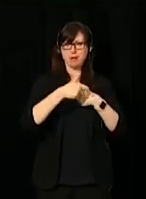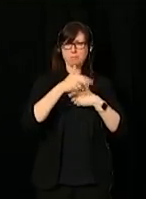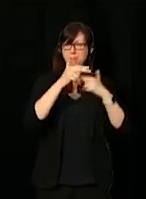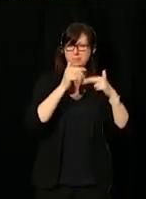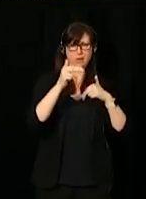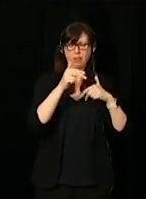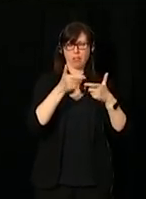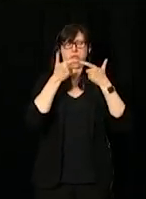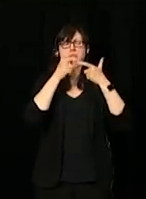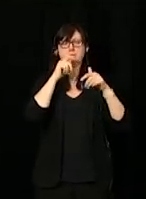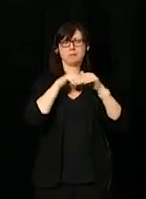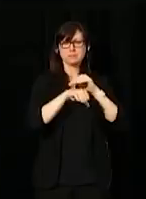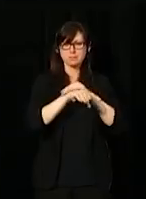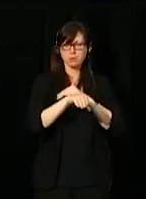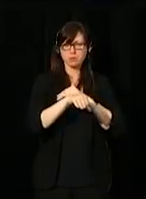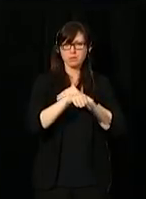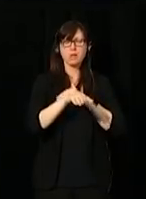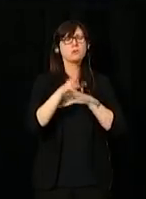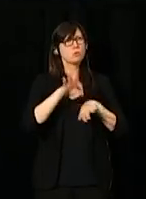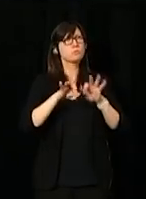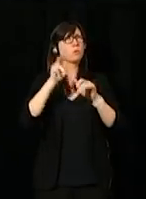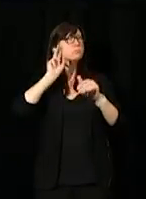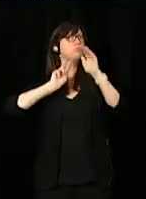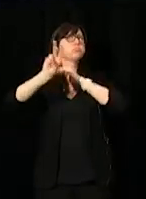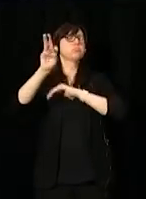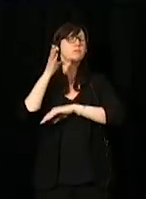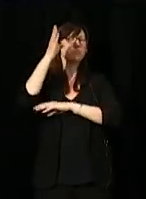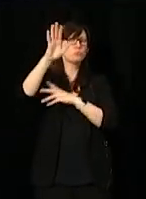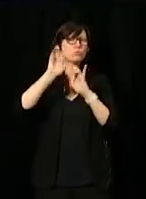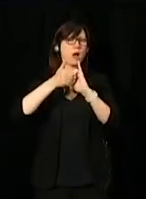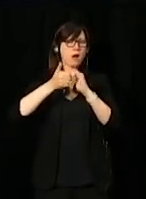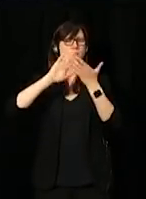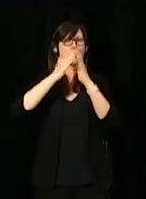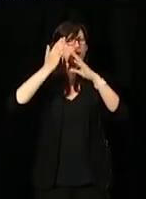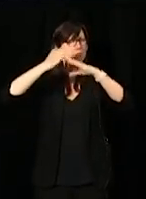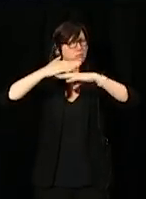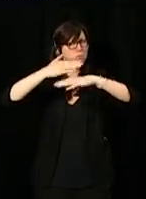It would be helpful to see in the near future if we could do this.